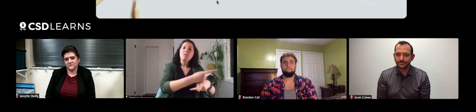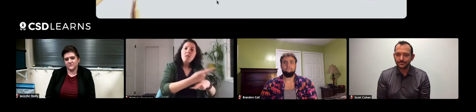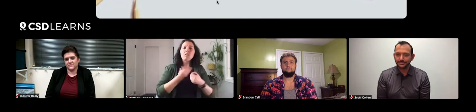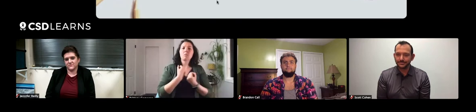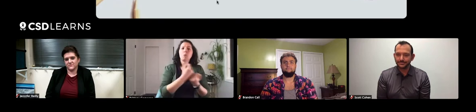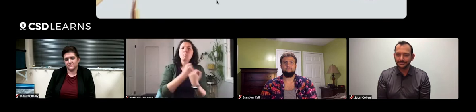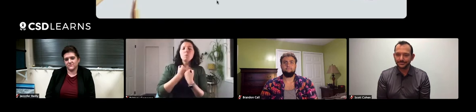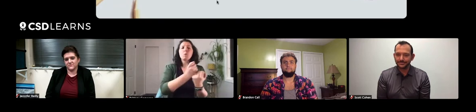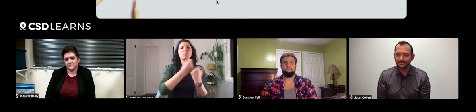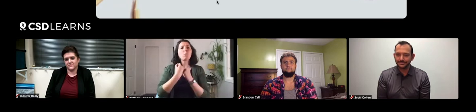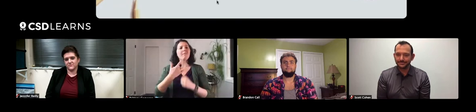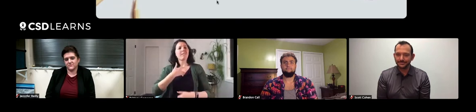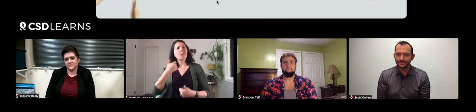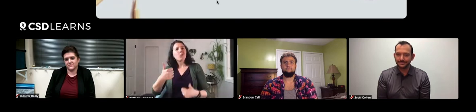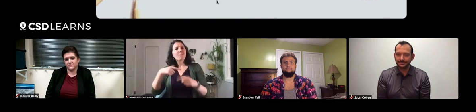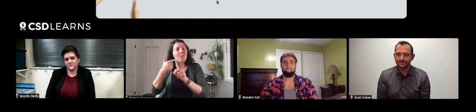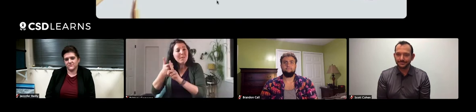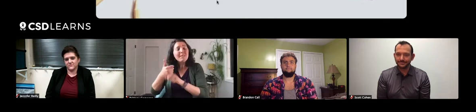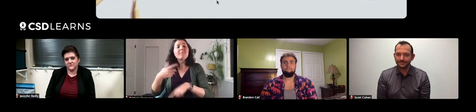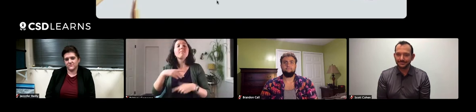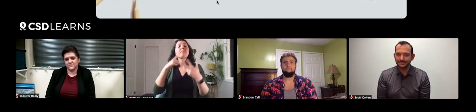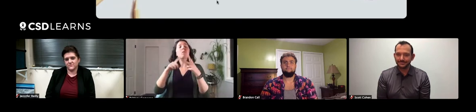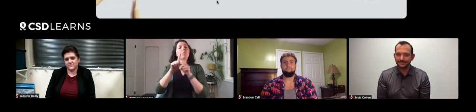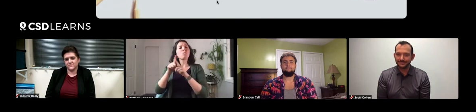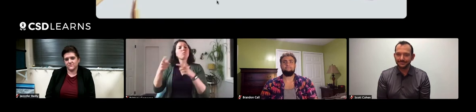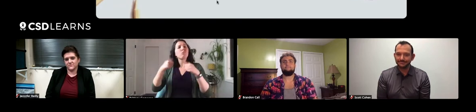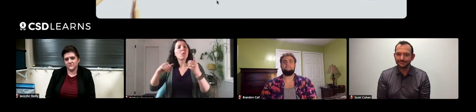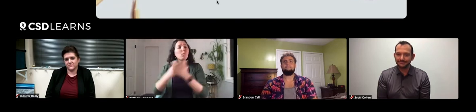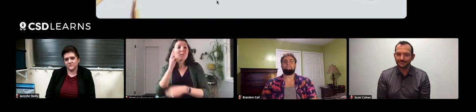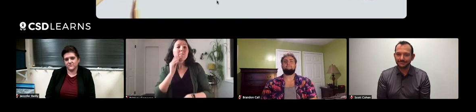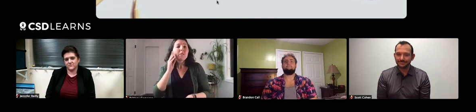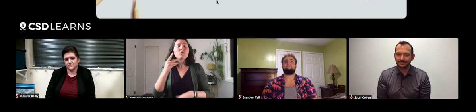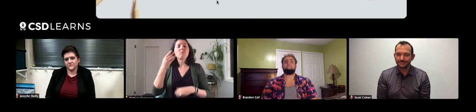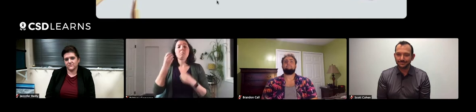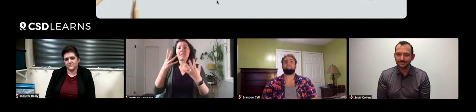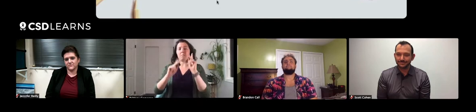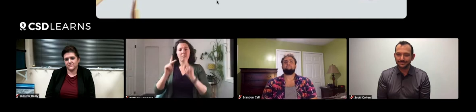and also helps develop good feelings about yourself. Some people are afraid to try new experiences.